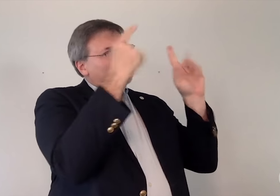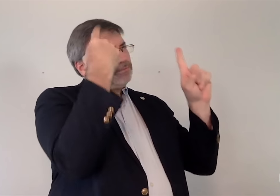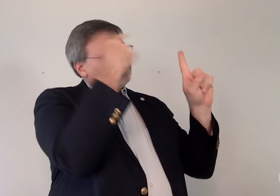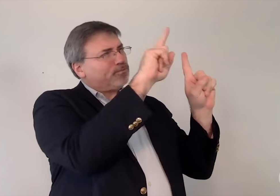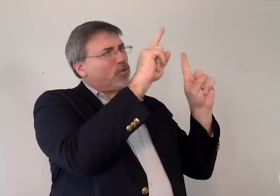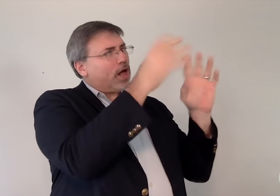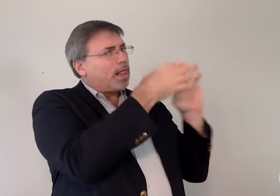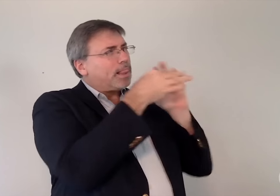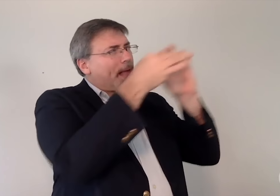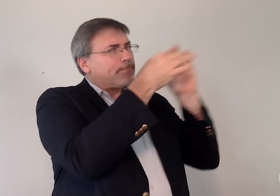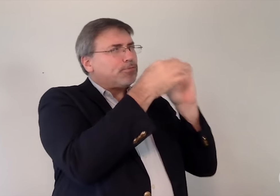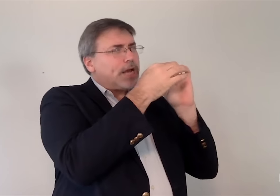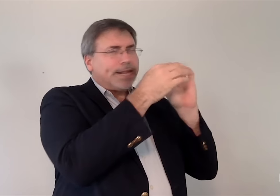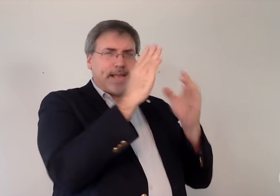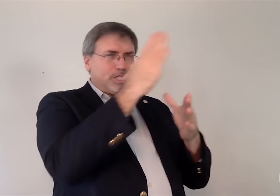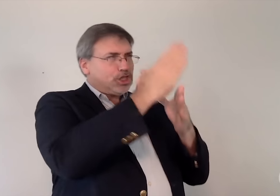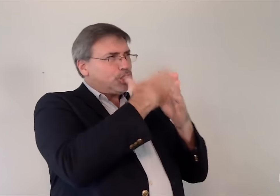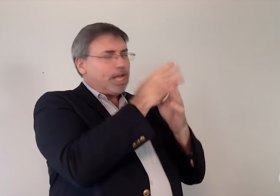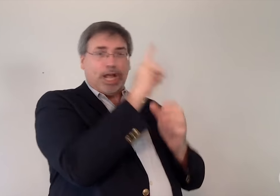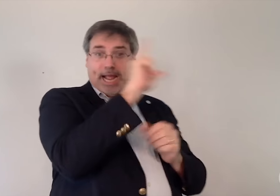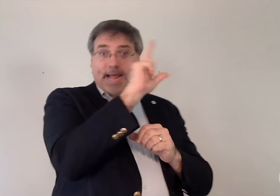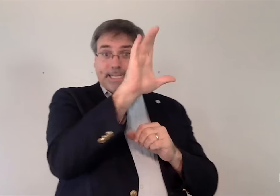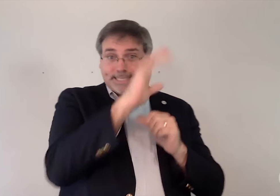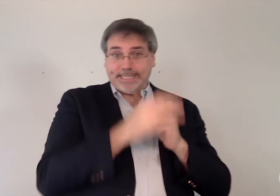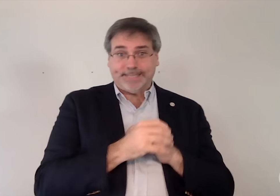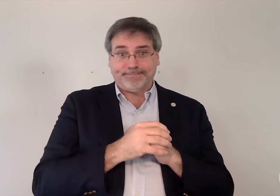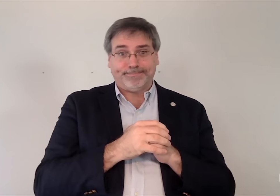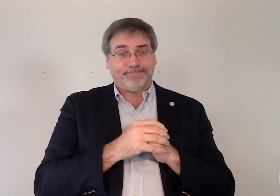for a “collaborative and jointly shared LLC.”